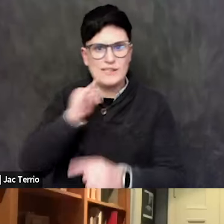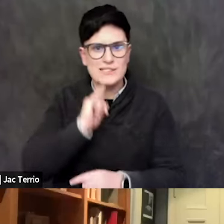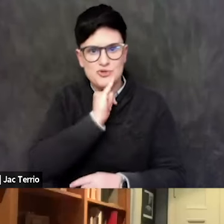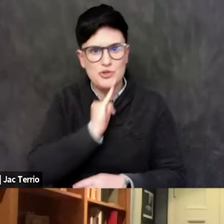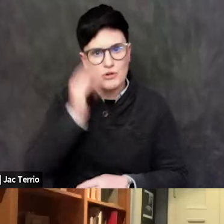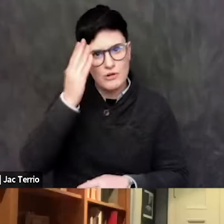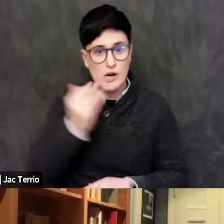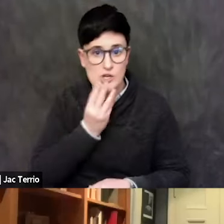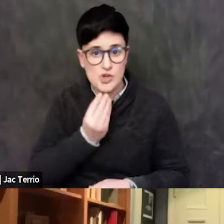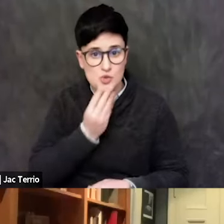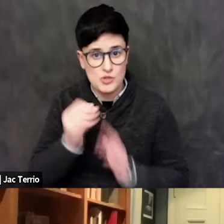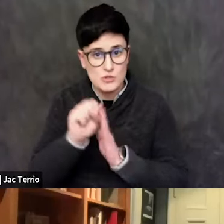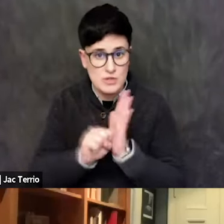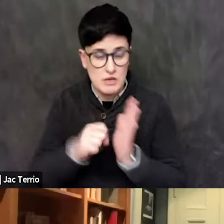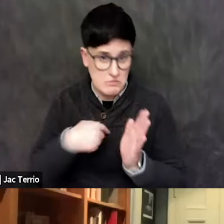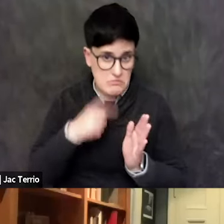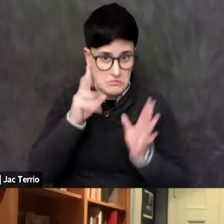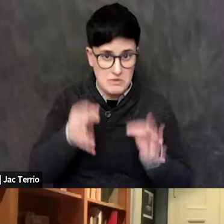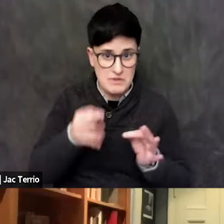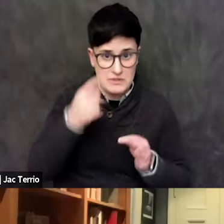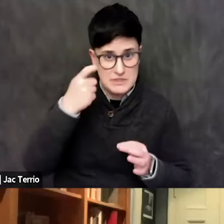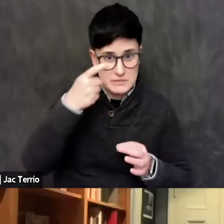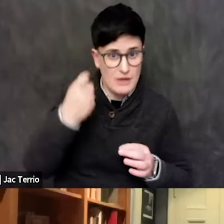That's certainly, I suspect some aspect of it.